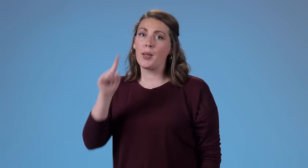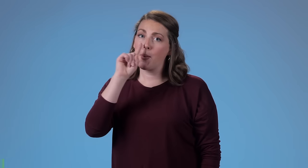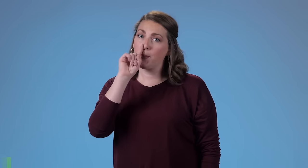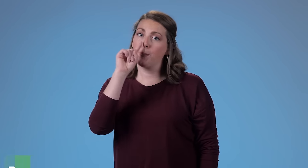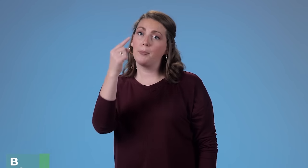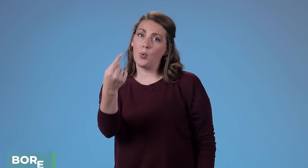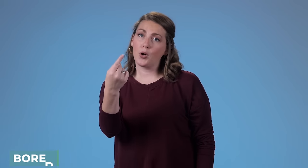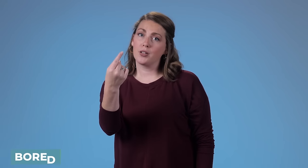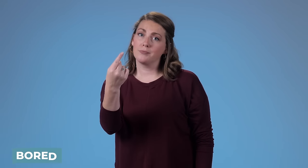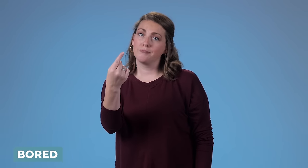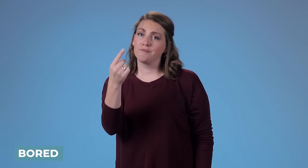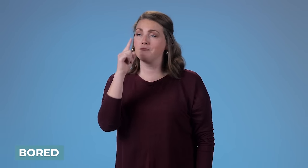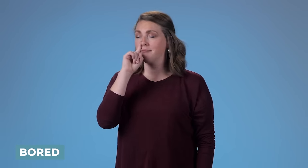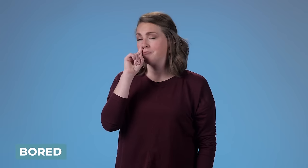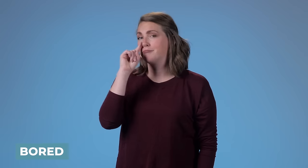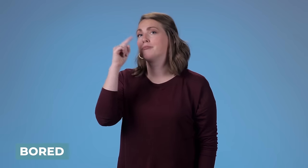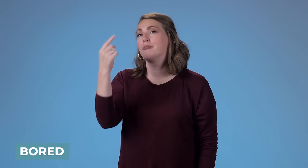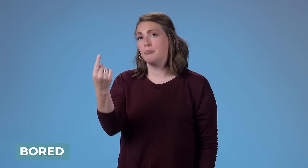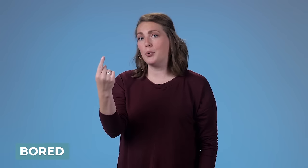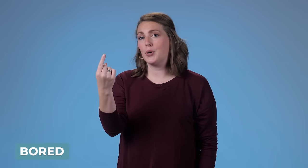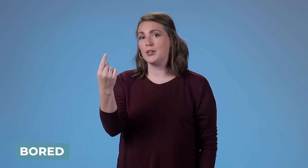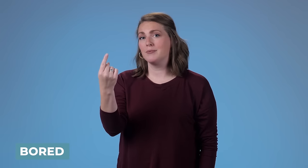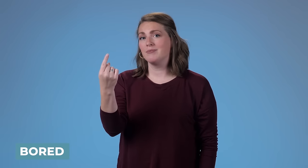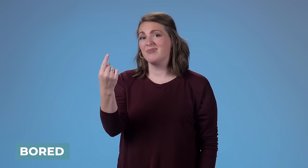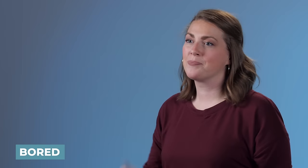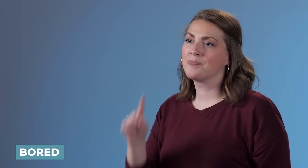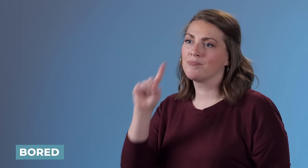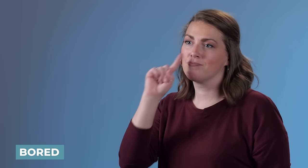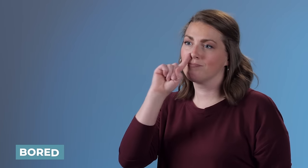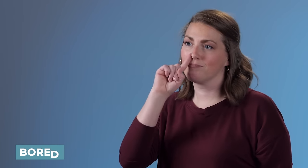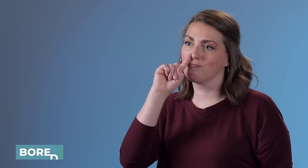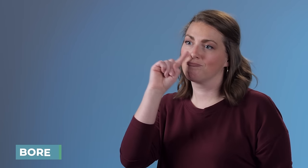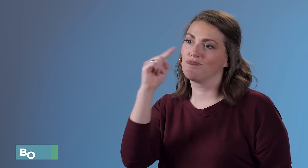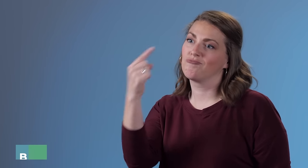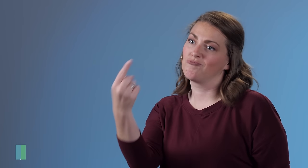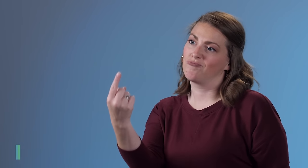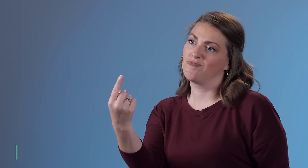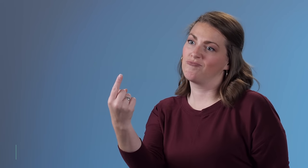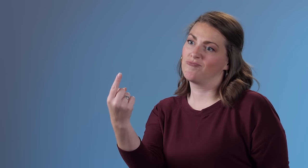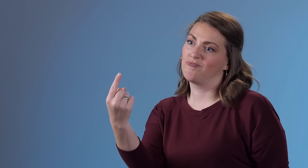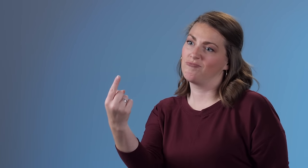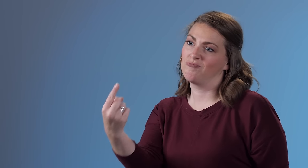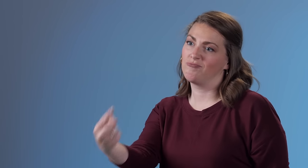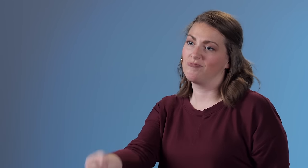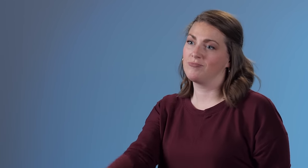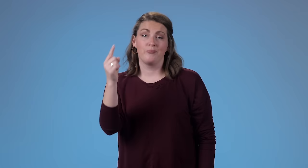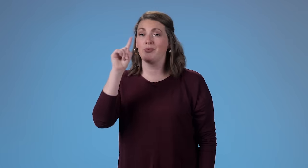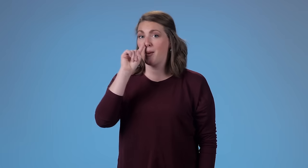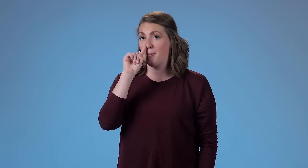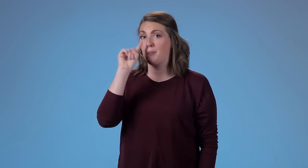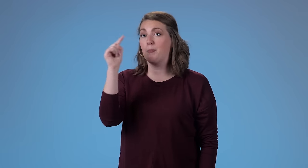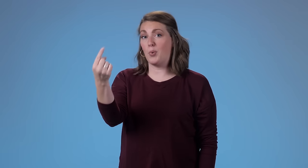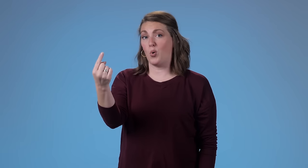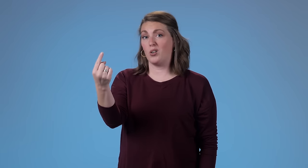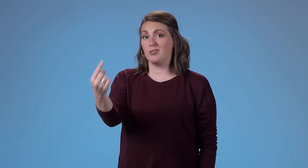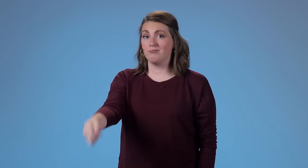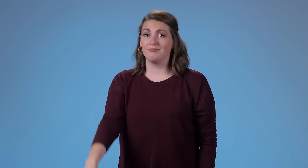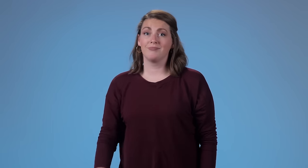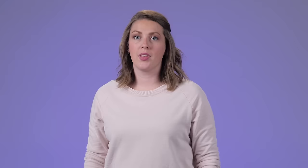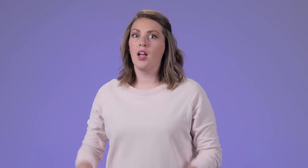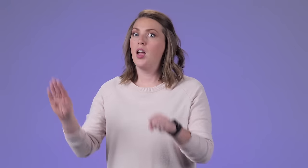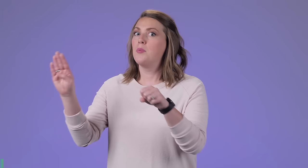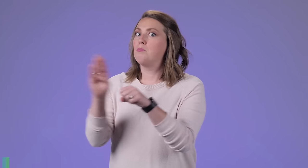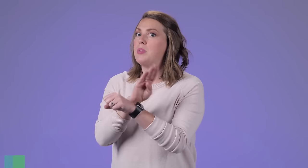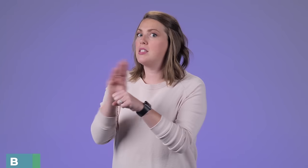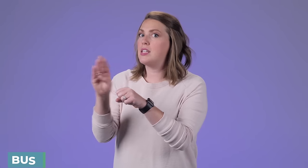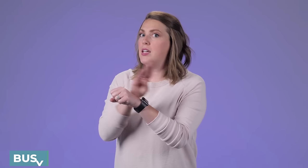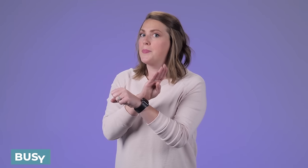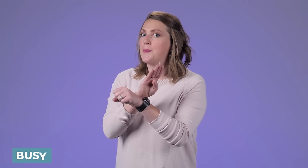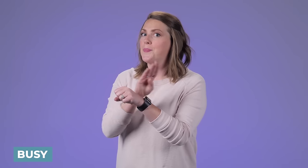'confused, confused.' 'Excited, excited', your feeler fingers are moving up on your chest